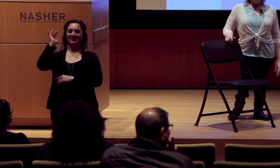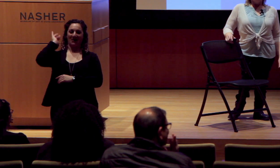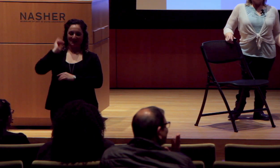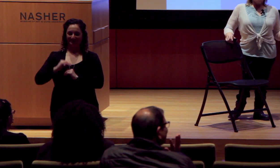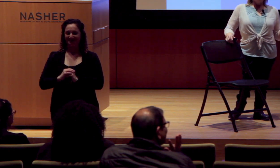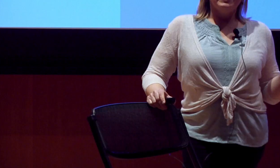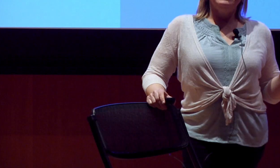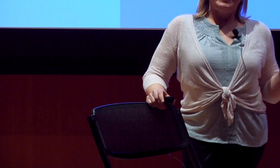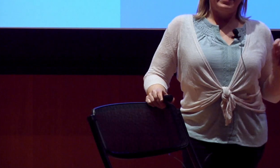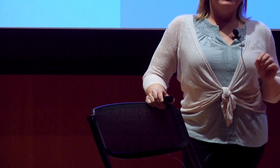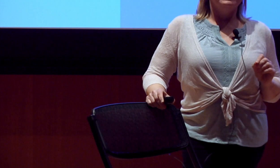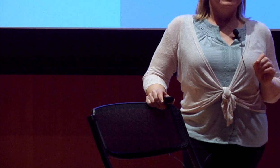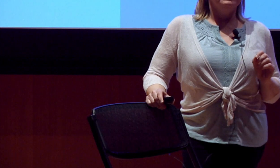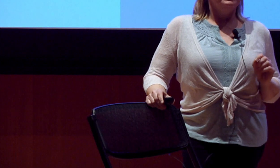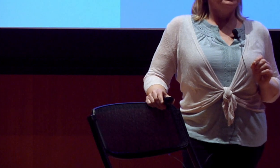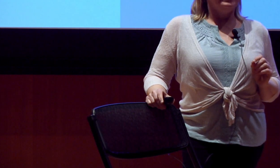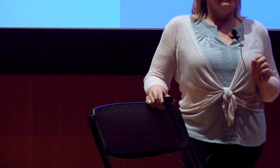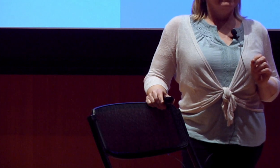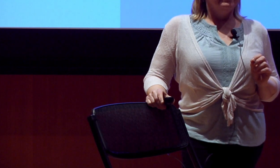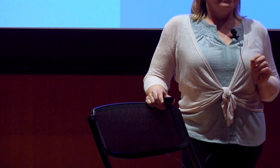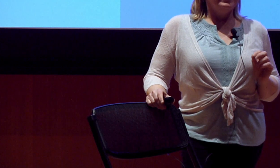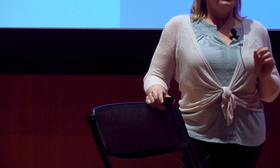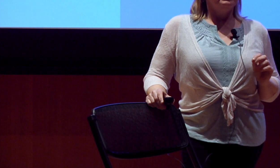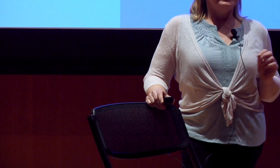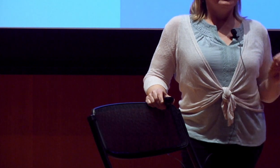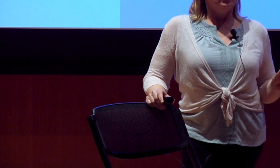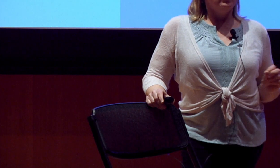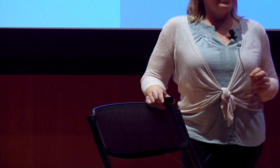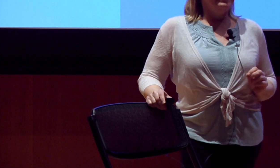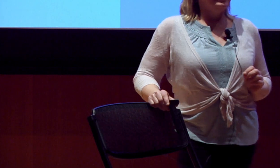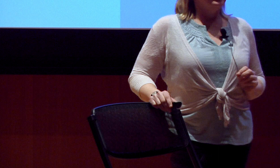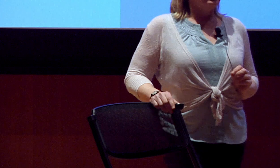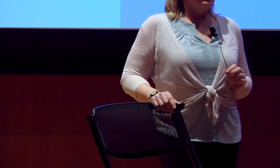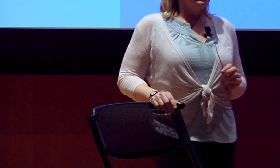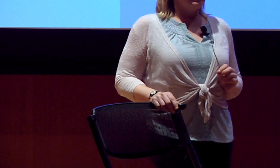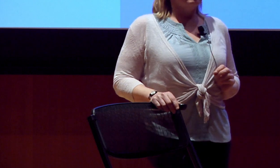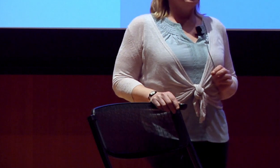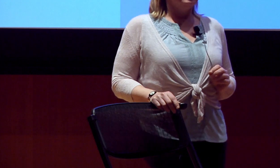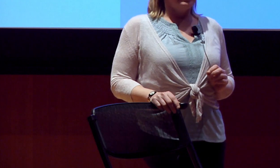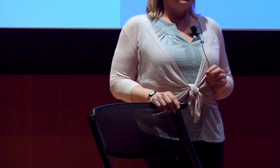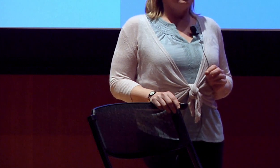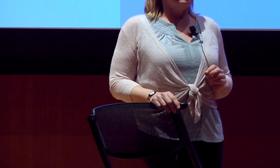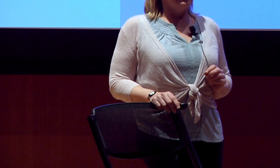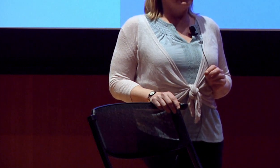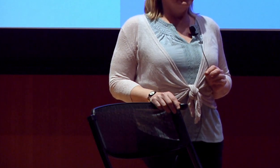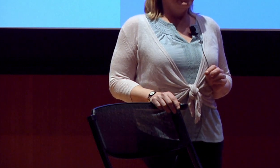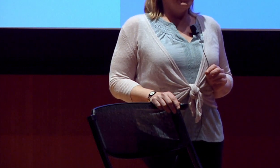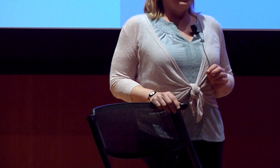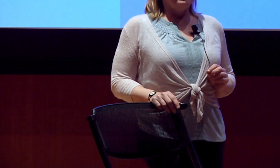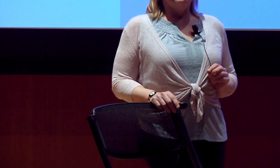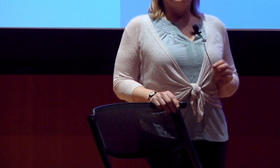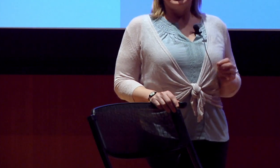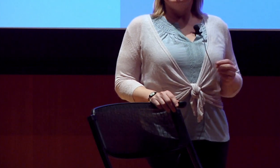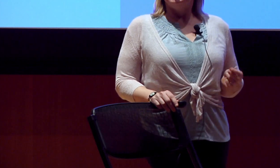[They] decided to add a scene to the play that explained why the character was on crutches and had a broken leg.